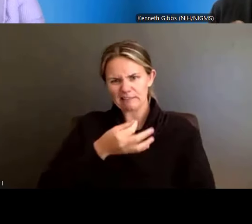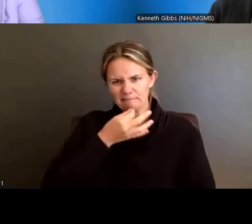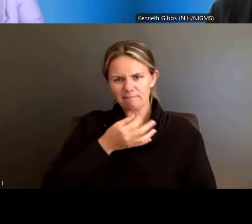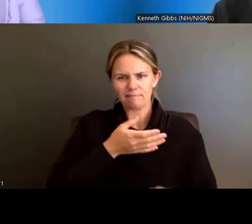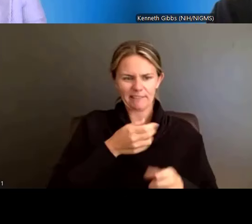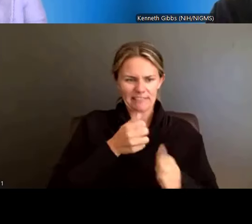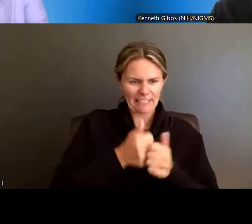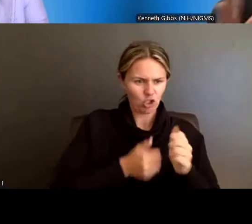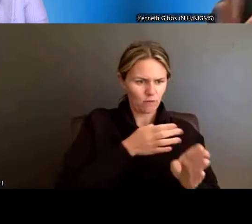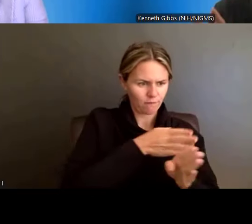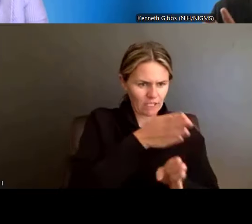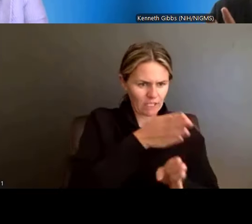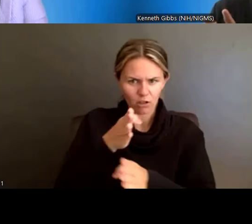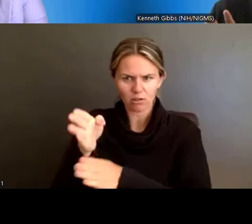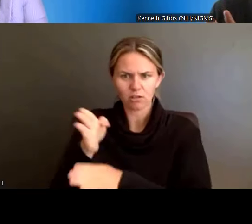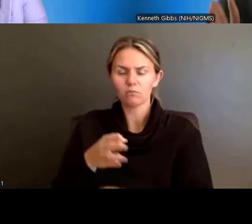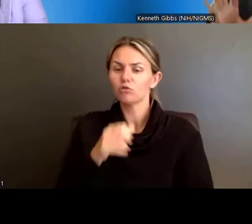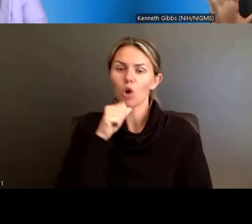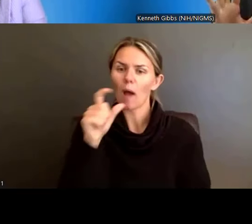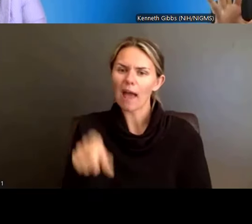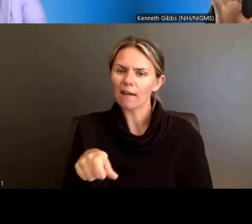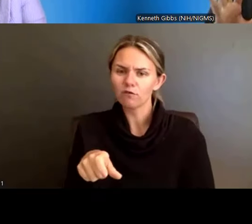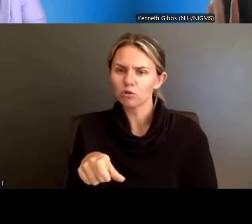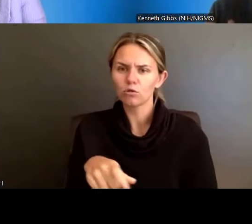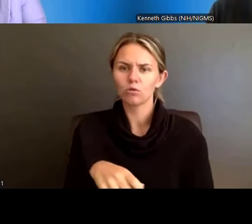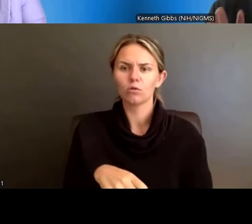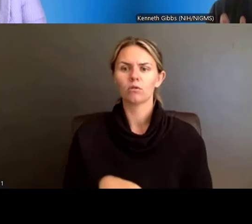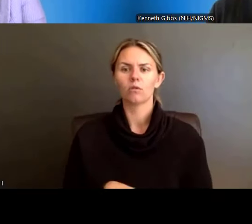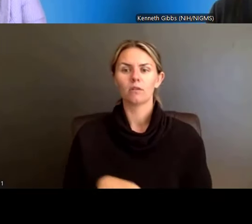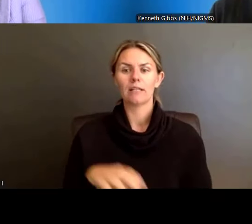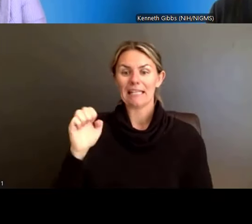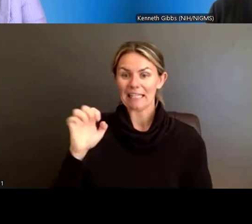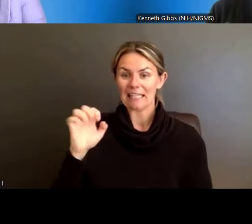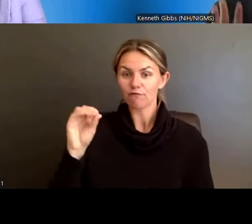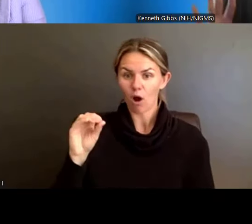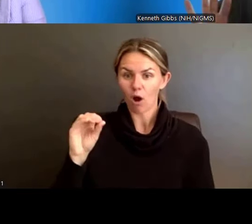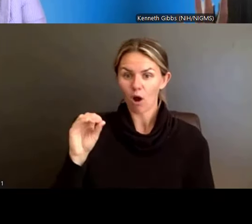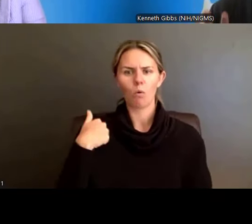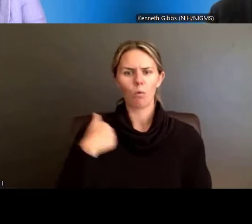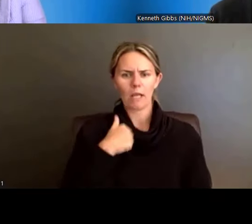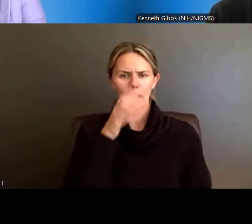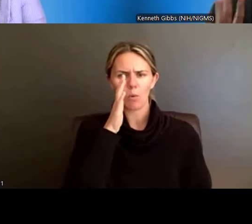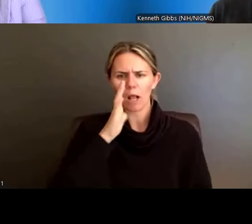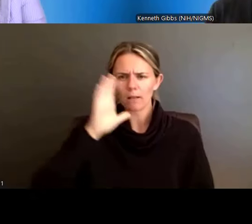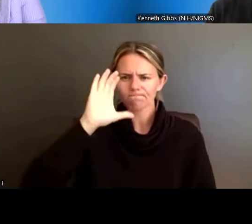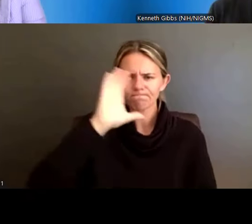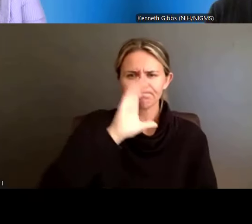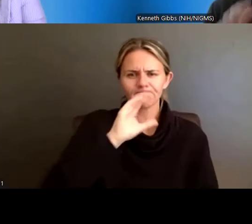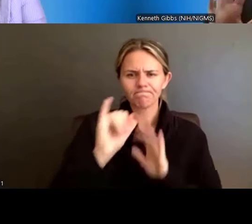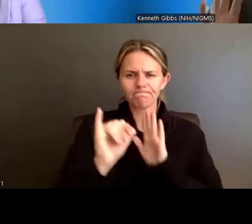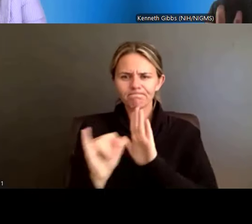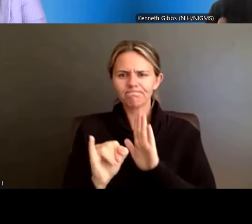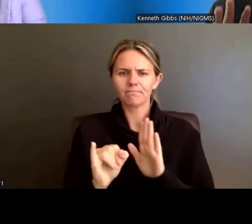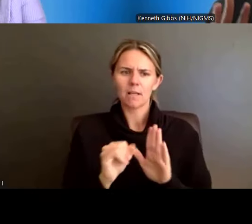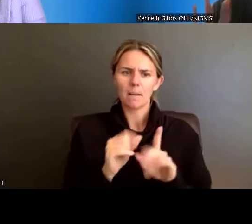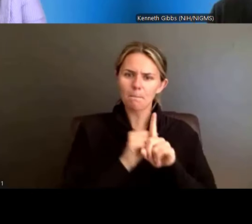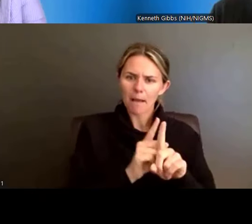That said, the ethos is going to be one where we're going to look for things like mentor training. We're going to look for a creative element. We're going to look for these different